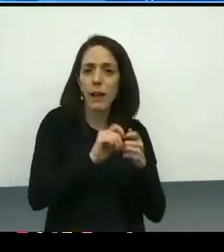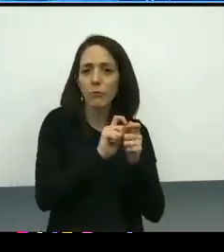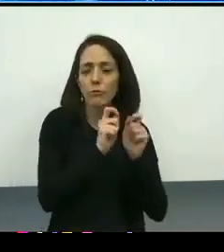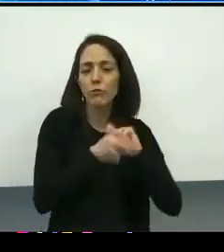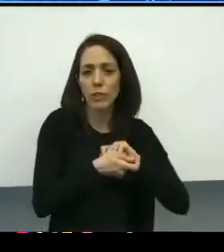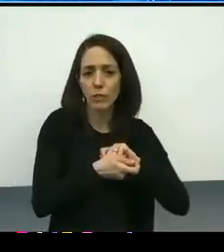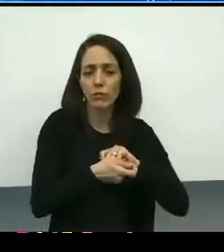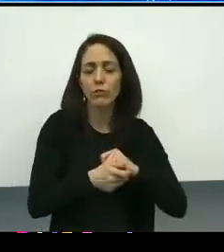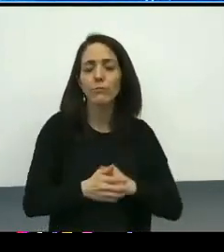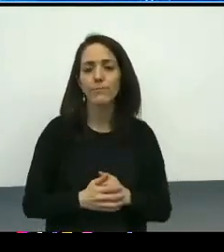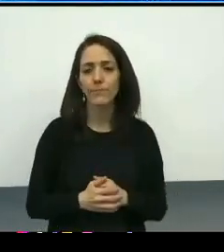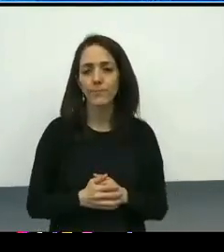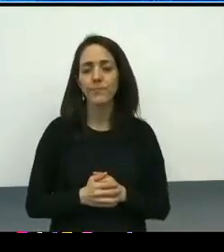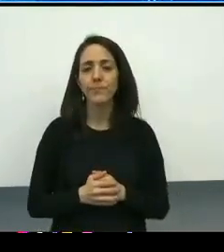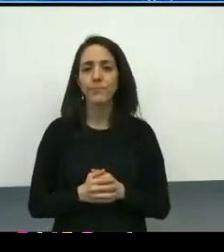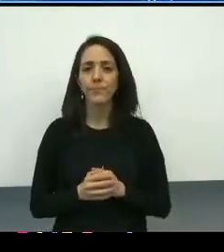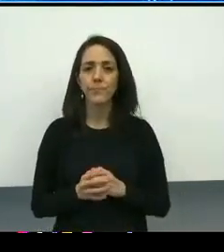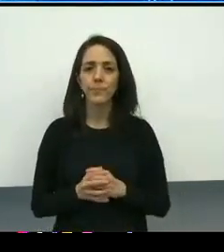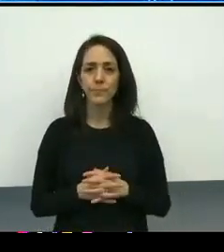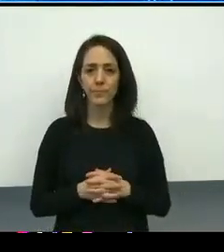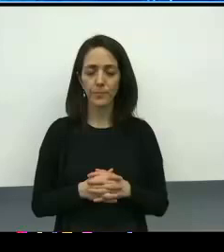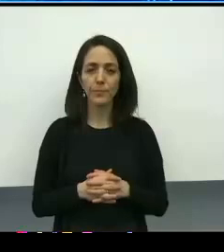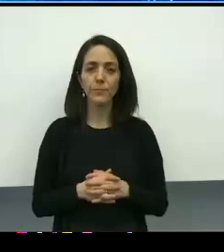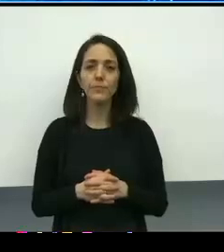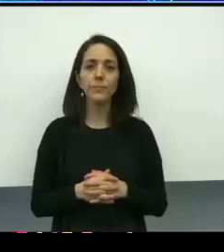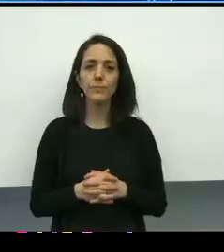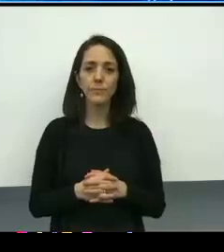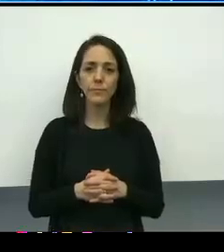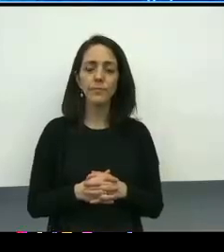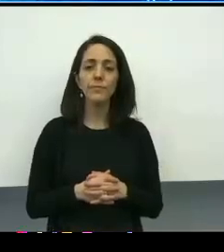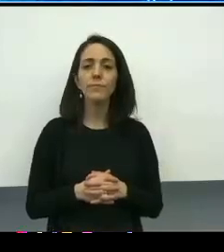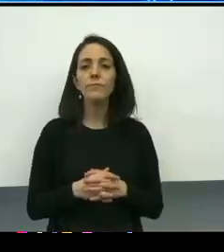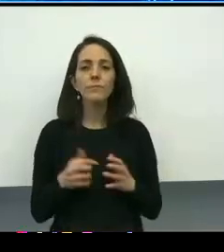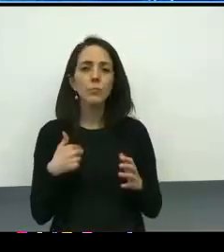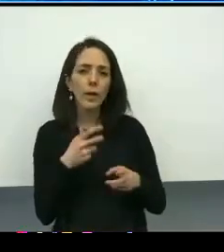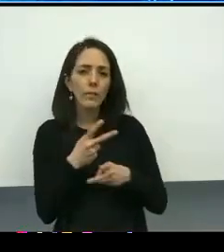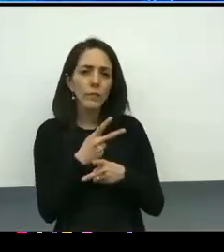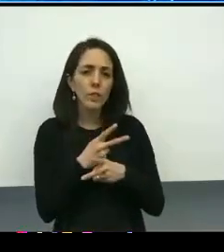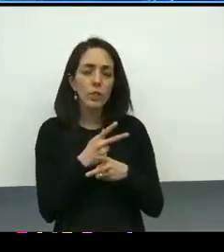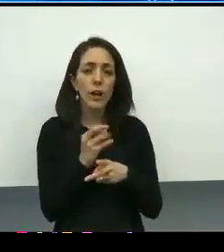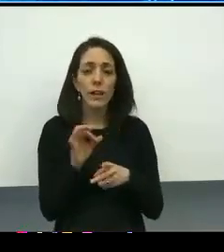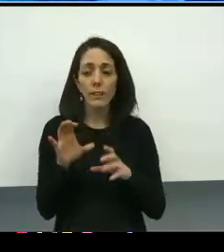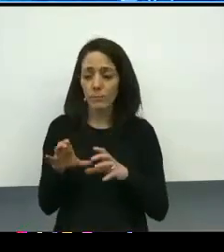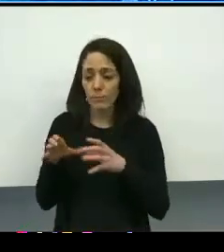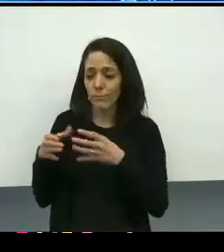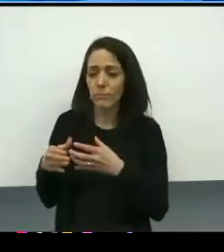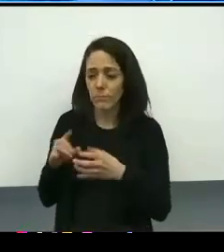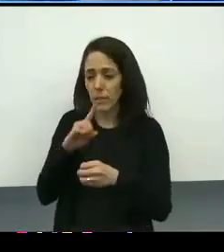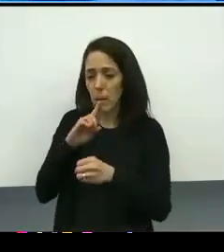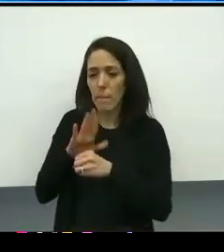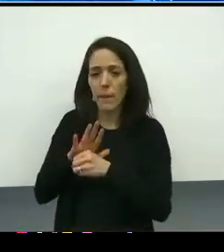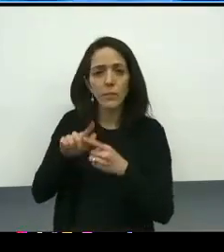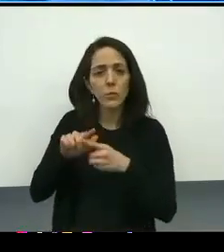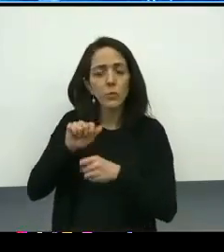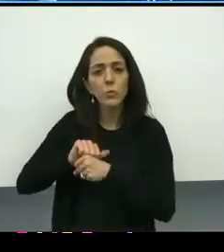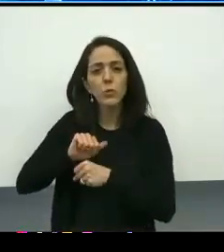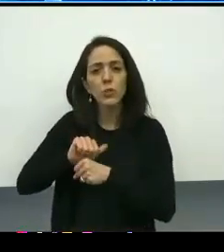and as a committee, and as a cohort committed to this work, believing that we are structured to now move forward